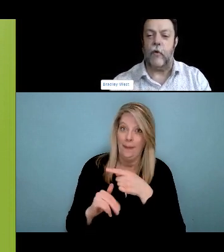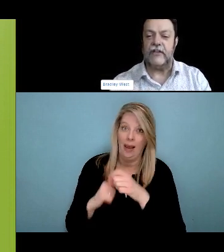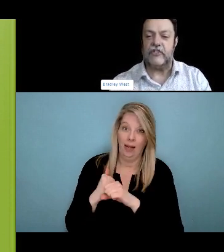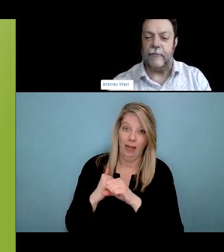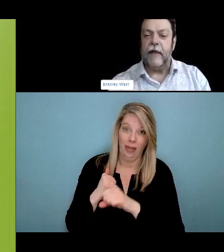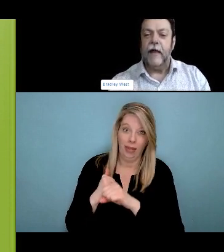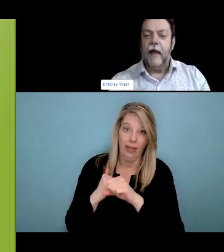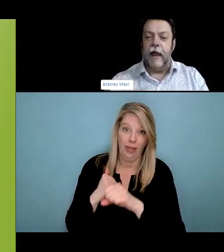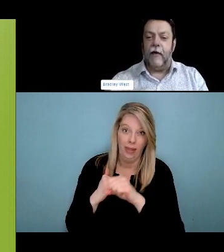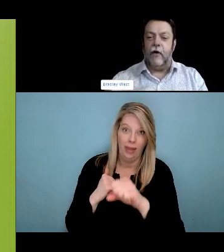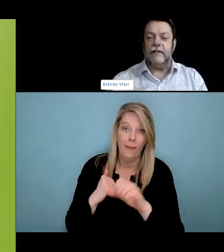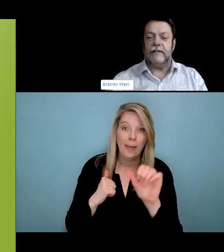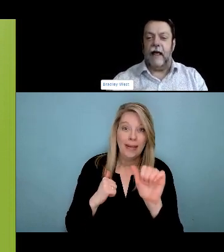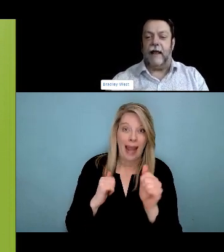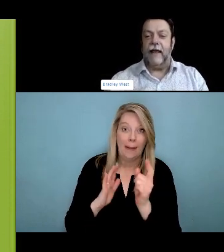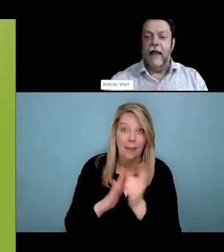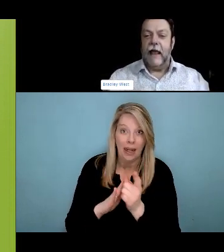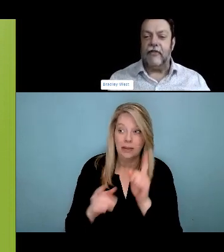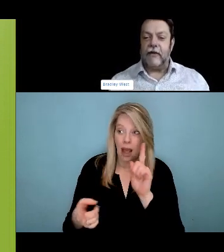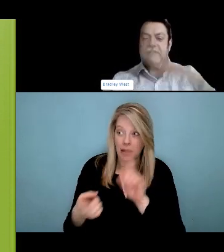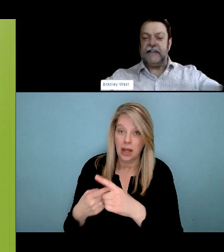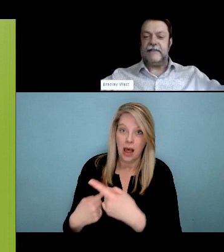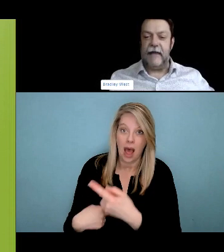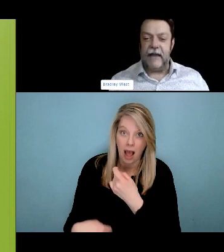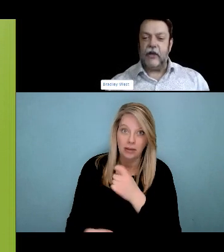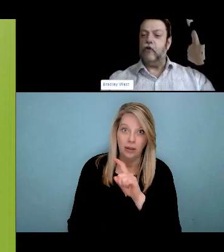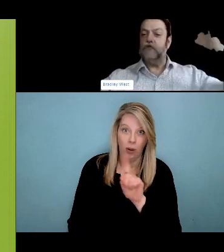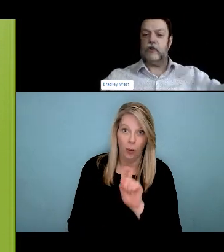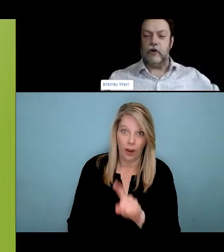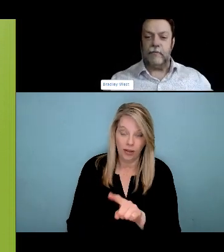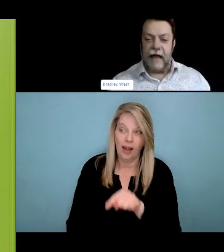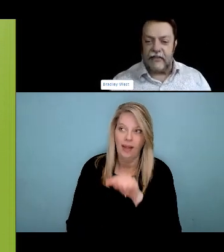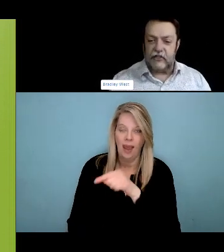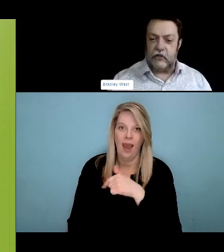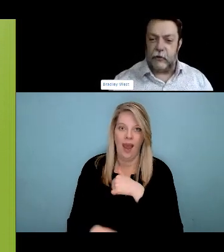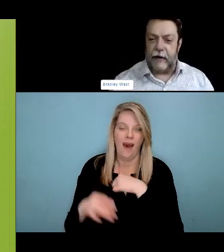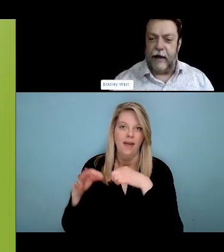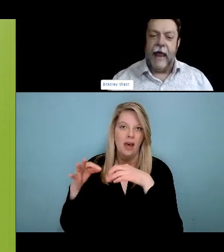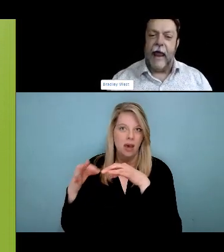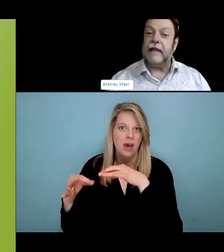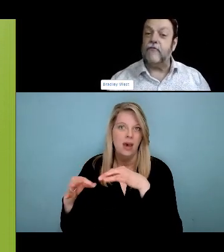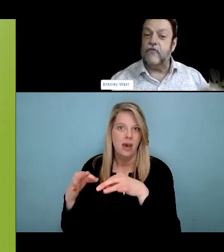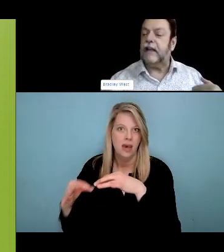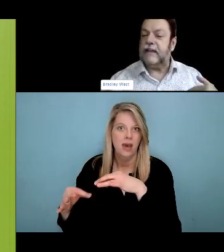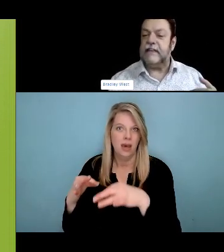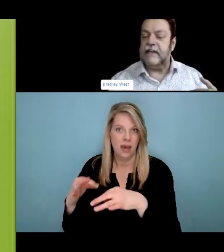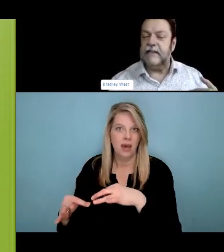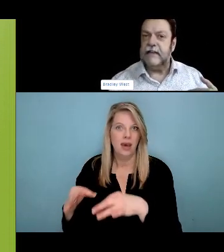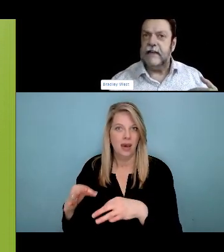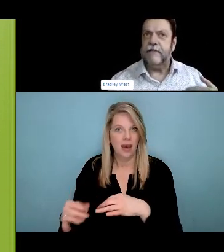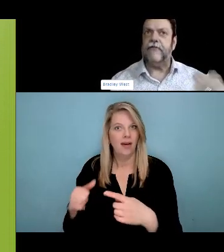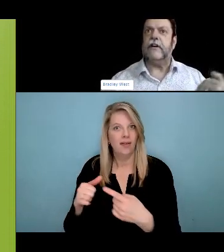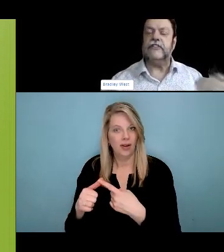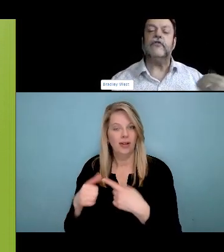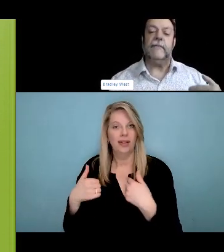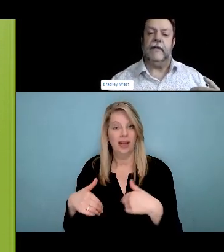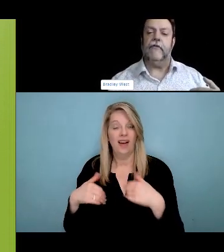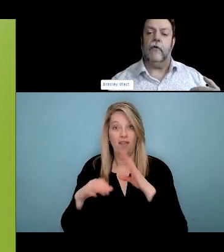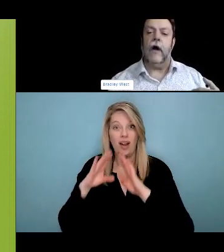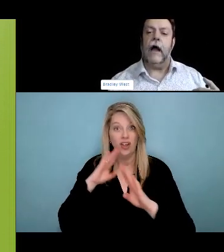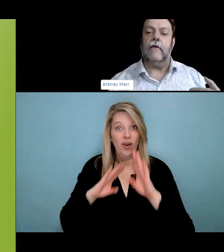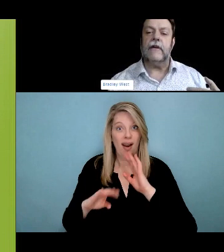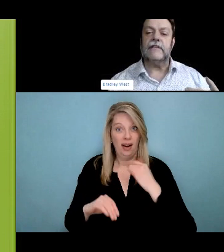So the one of the first places is really around education and then the other, important thing